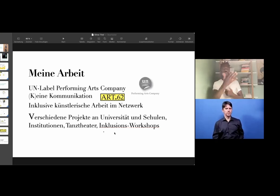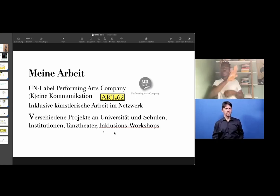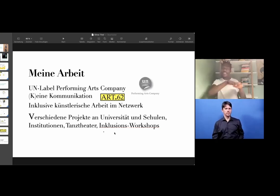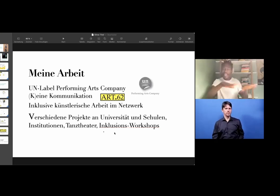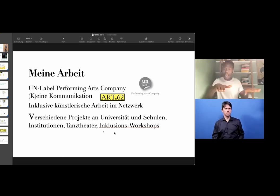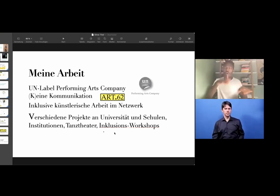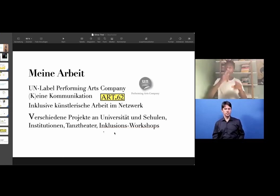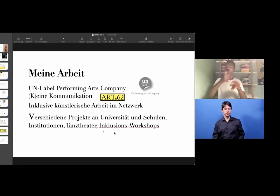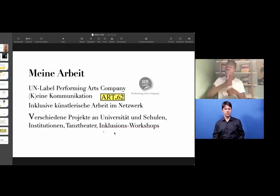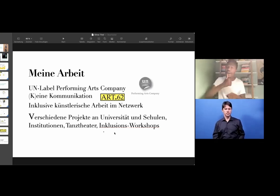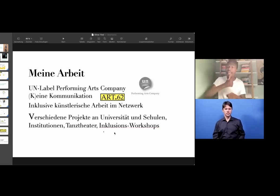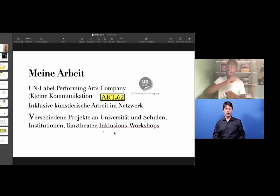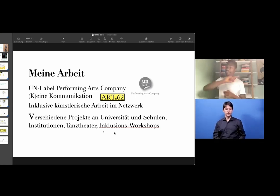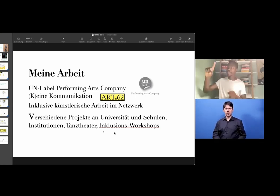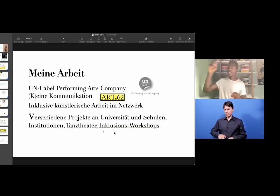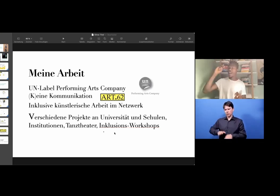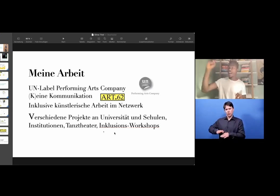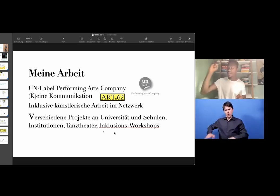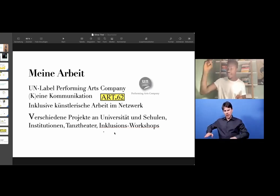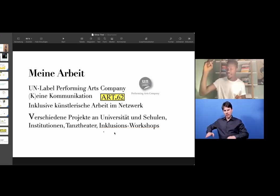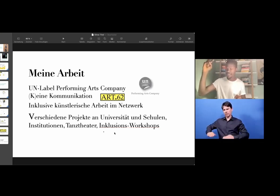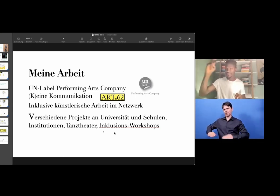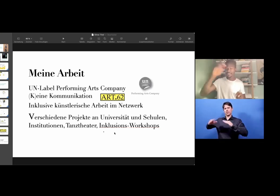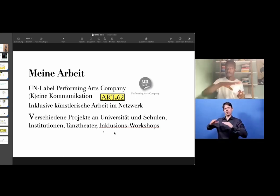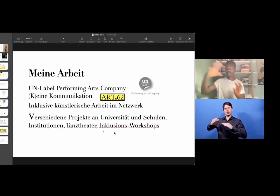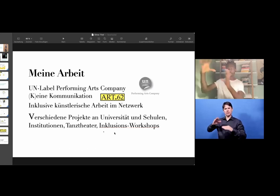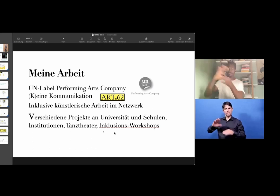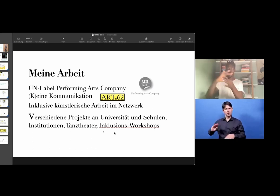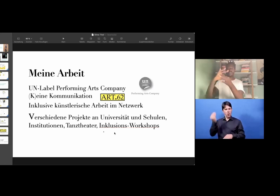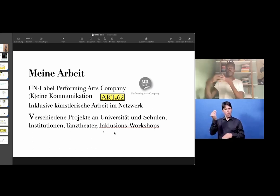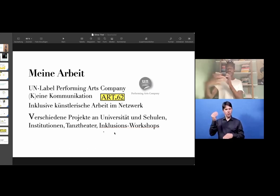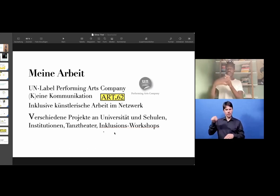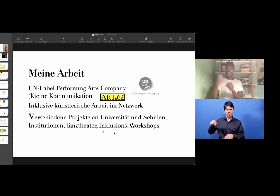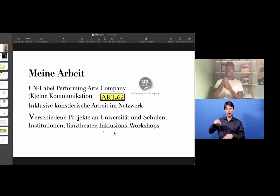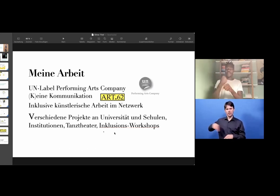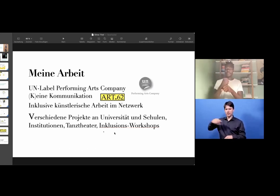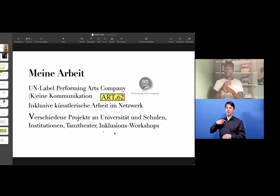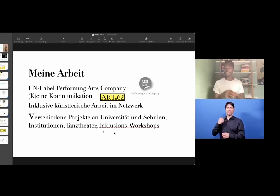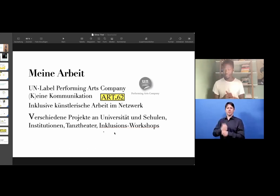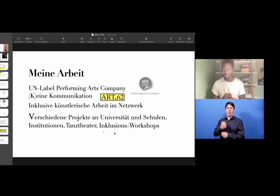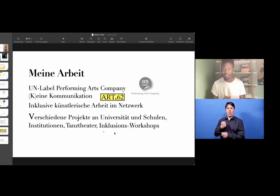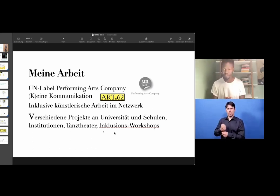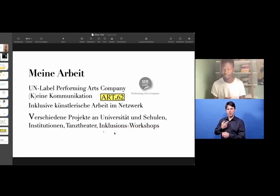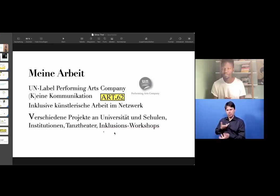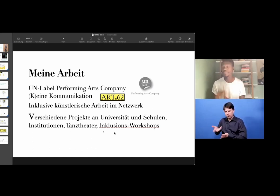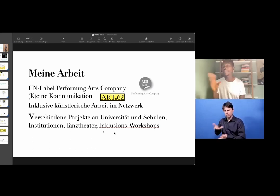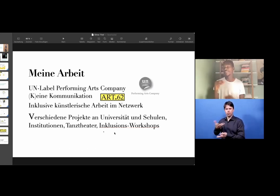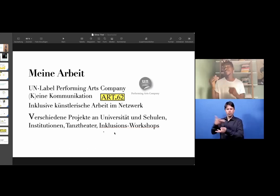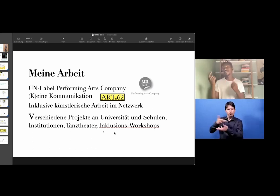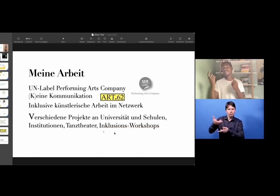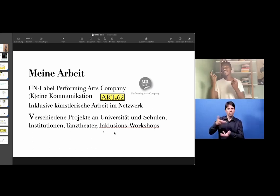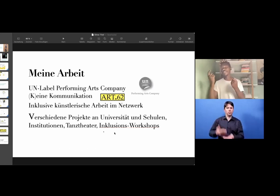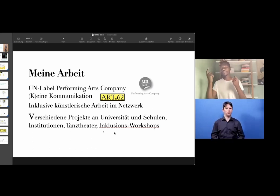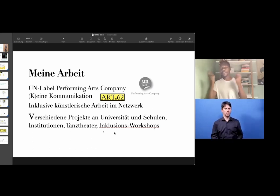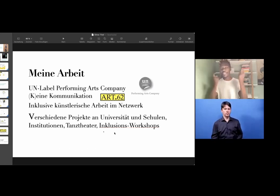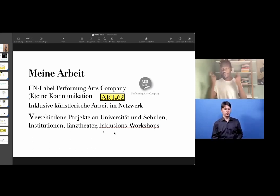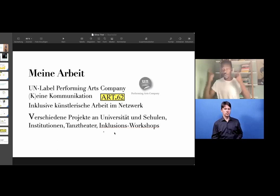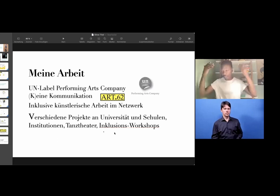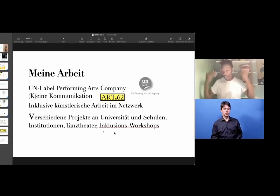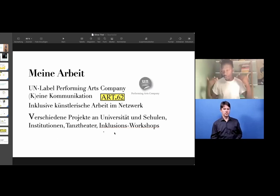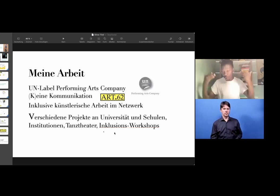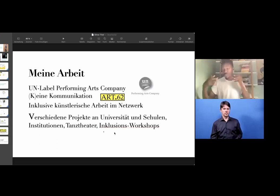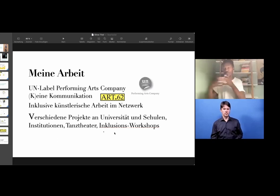We invite kids or teenagers to work together with grown-ups, as well as other grown-ups.